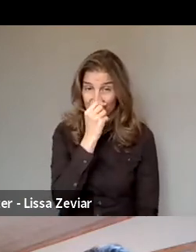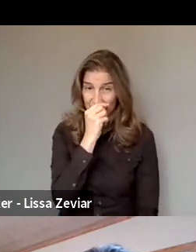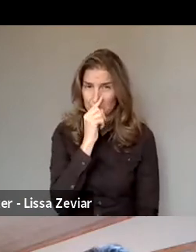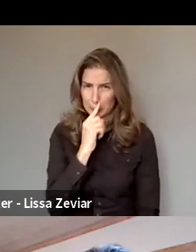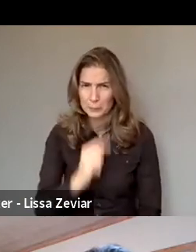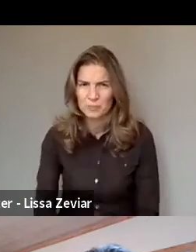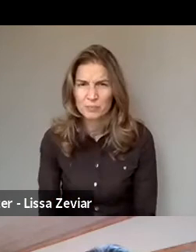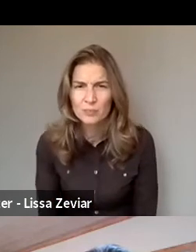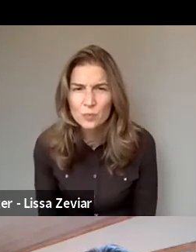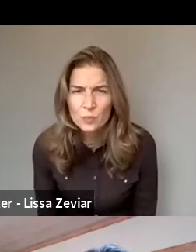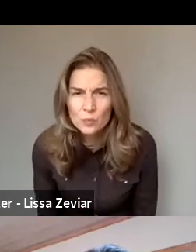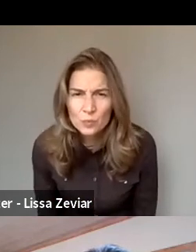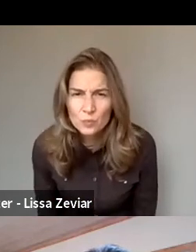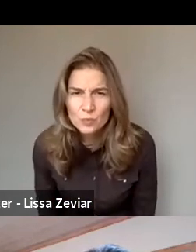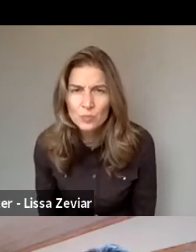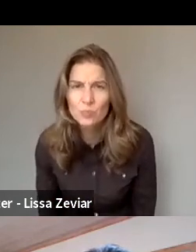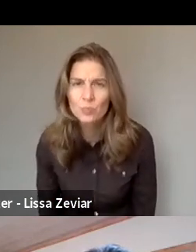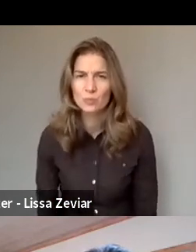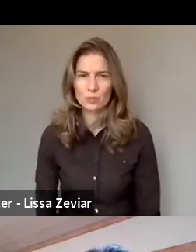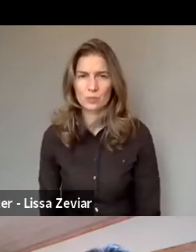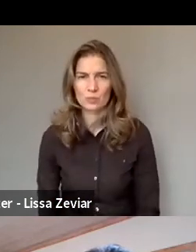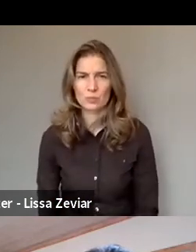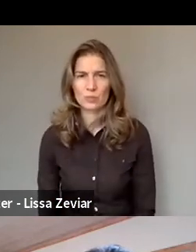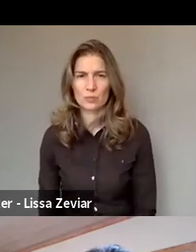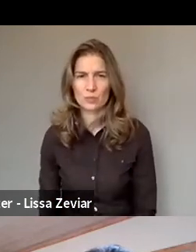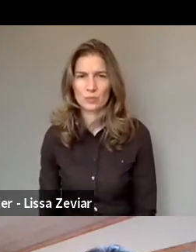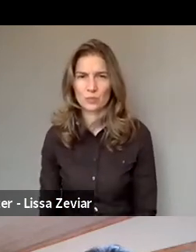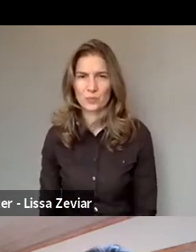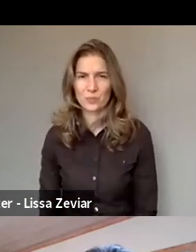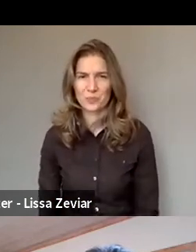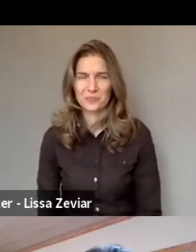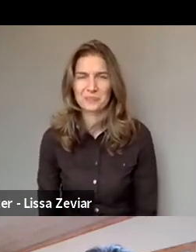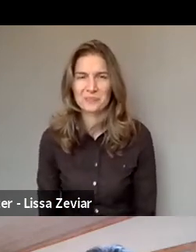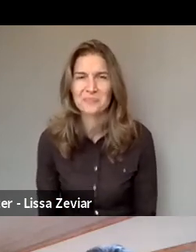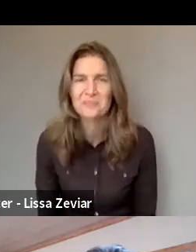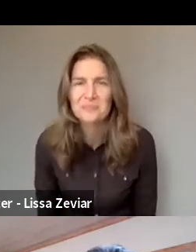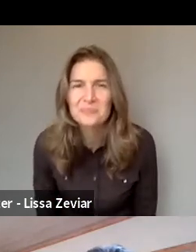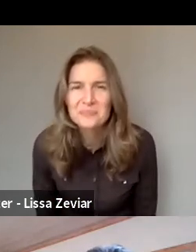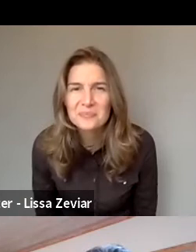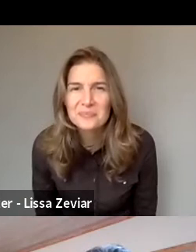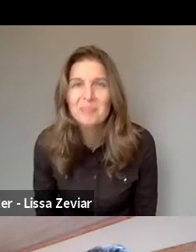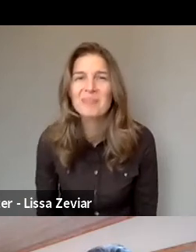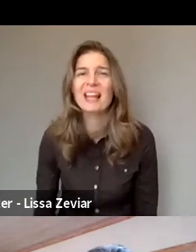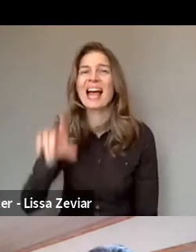You can unmute yourself. I apologize for just being a bit messy,